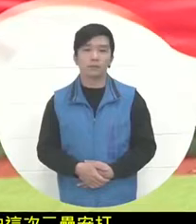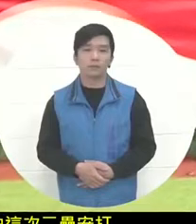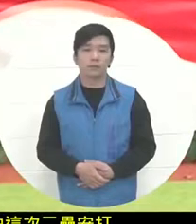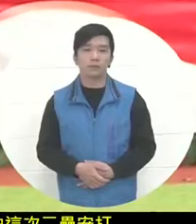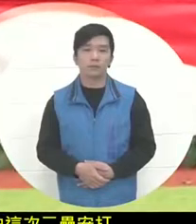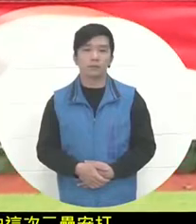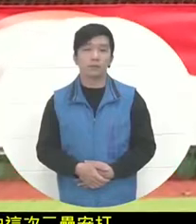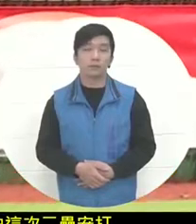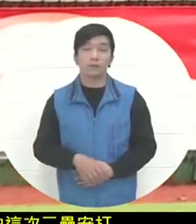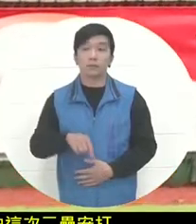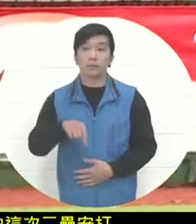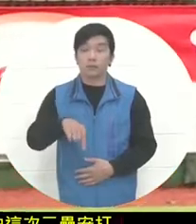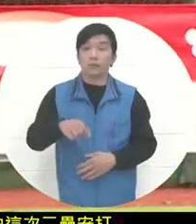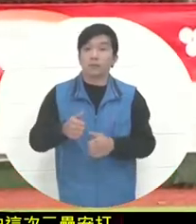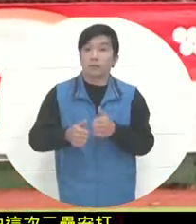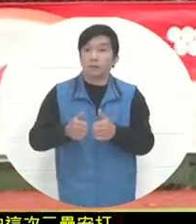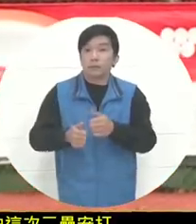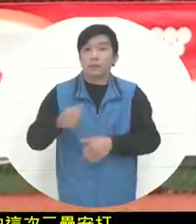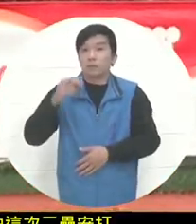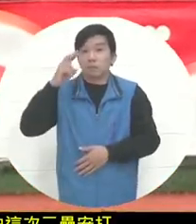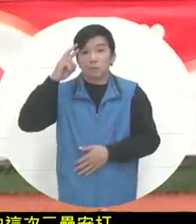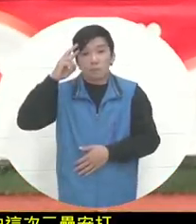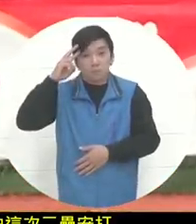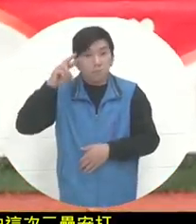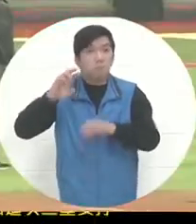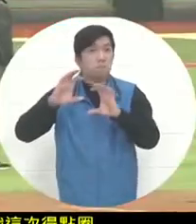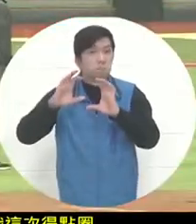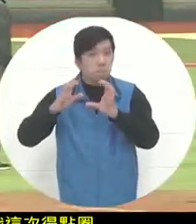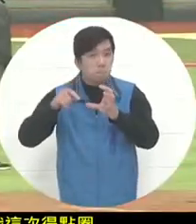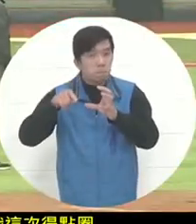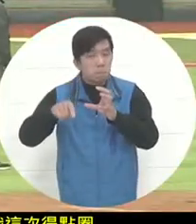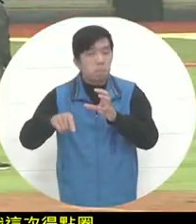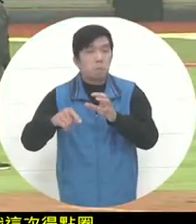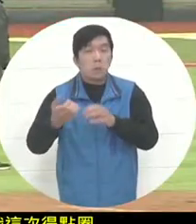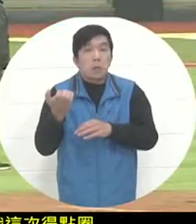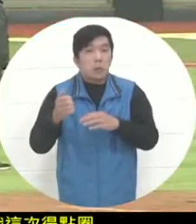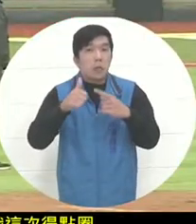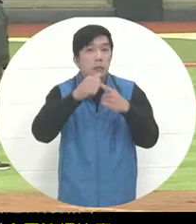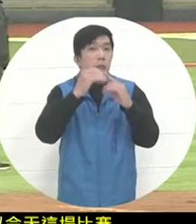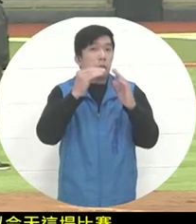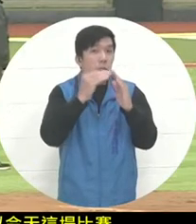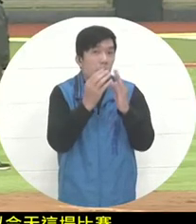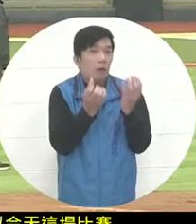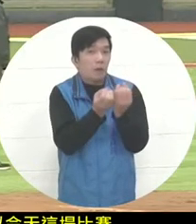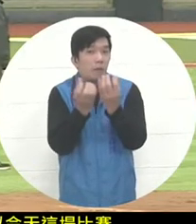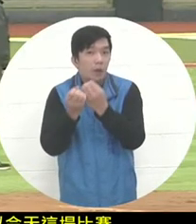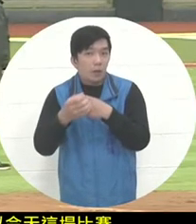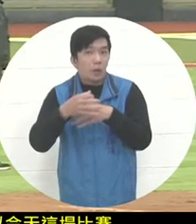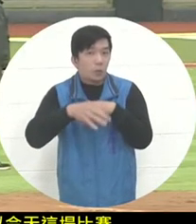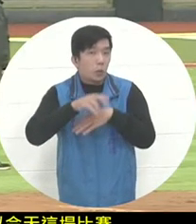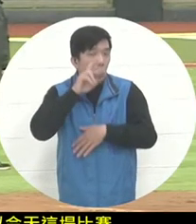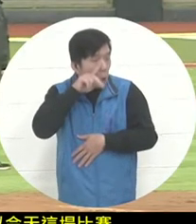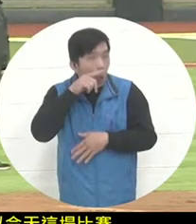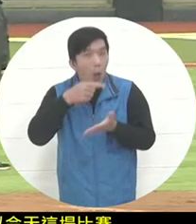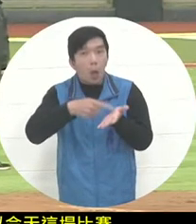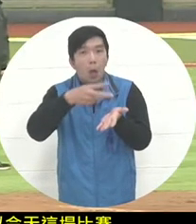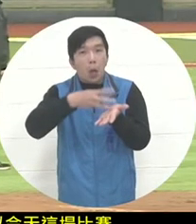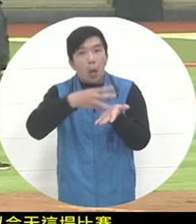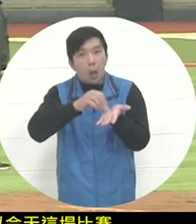So today's game is in Mexico. What happened in the first inning is that there are 5 errors on the scoreboard now. It's quite interesting.